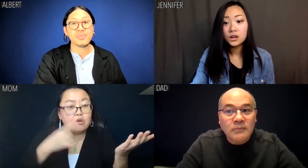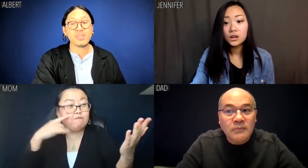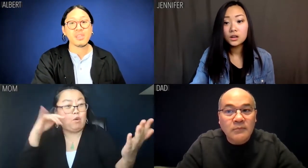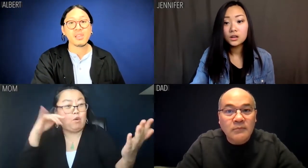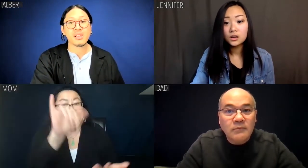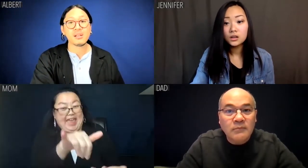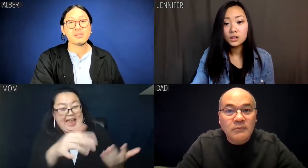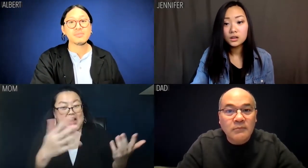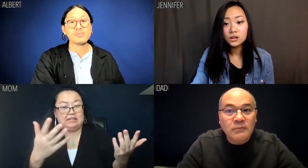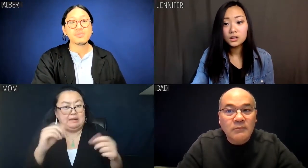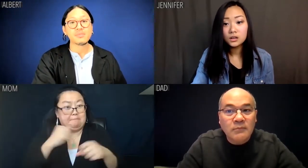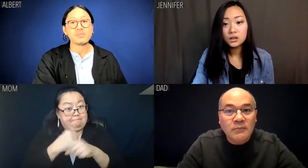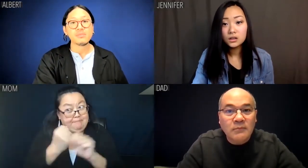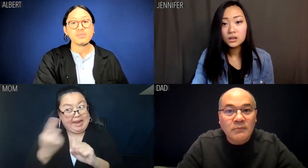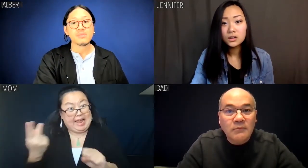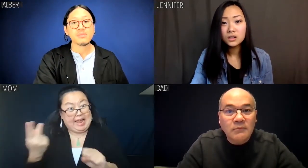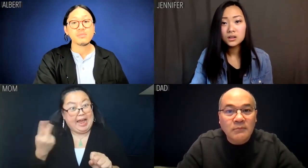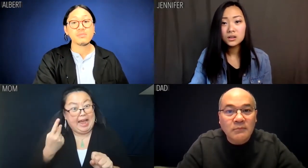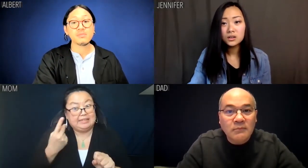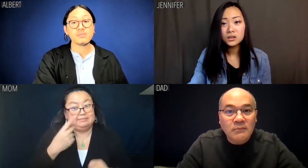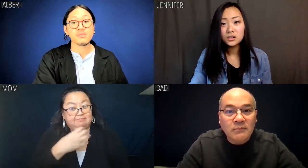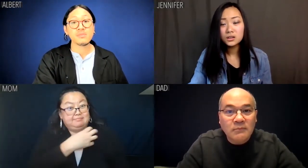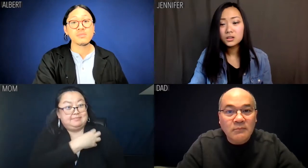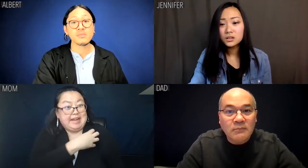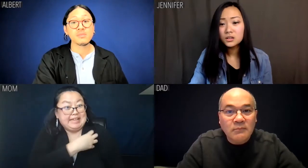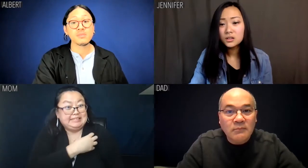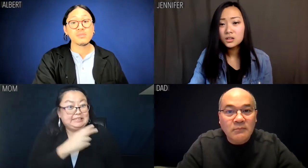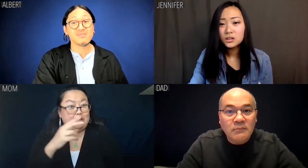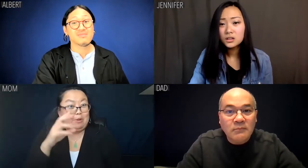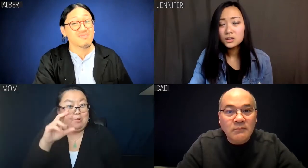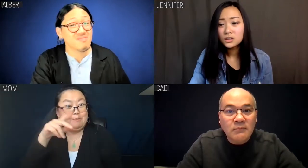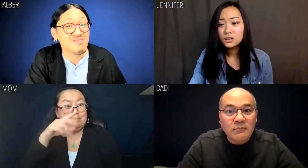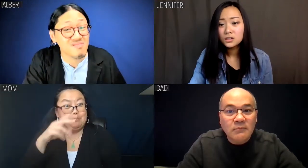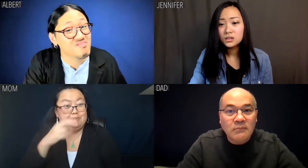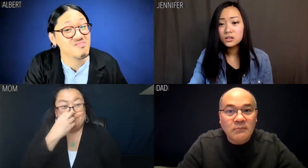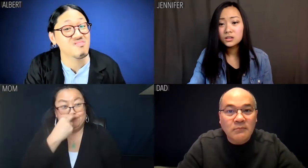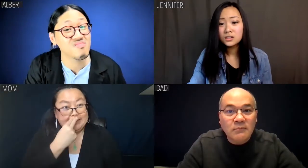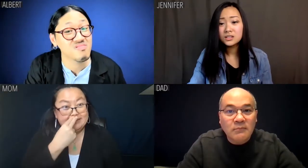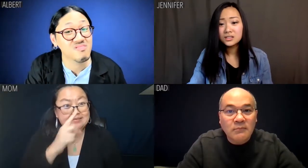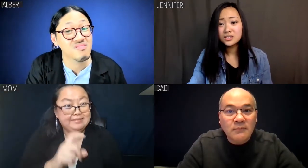And for that we're Gestapo.